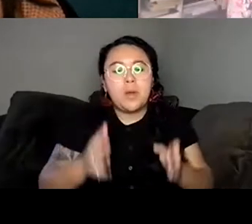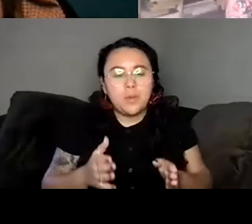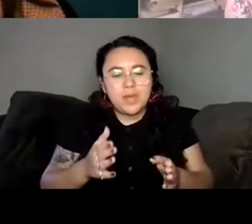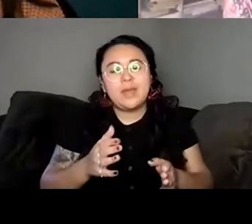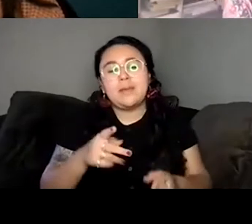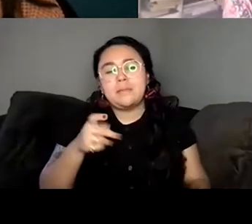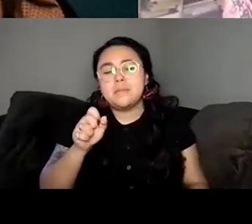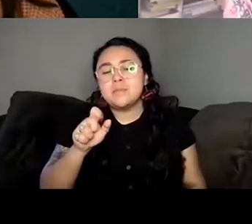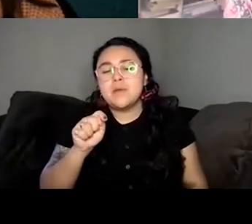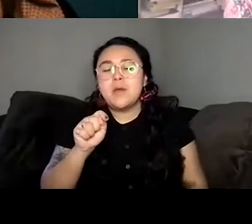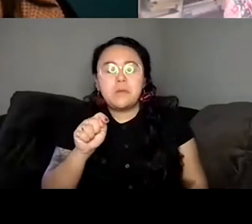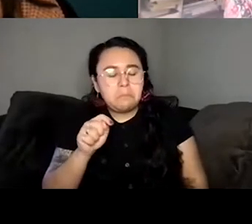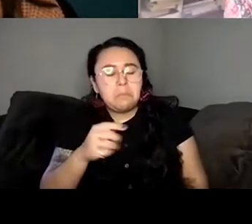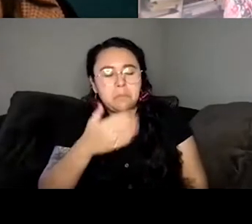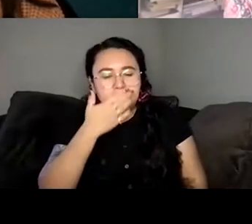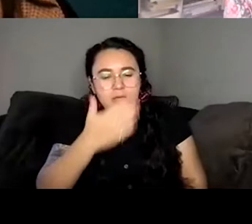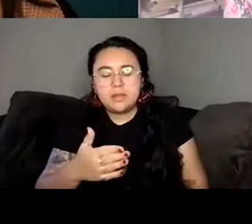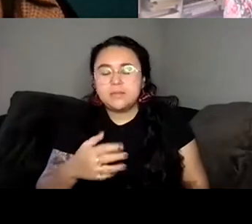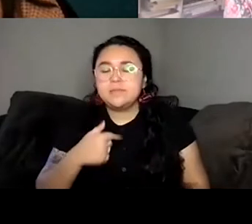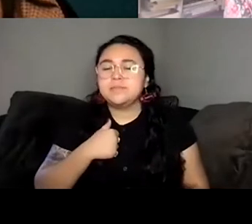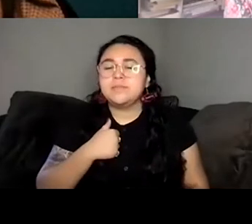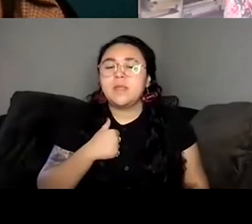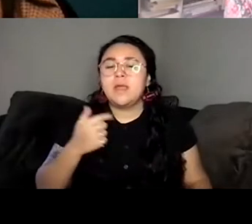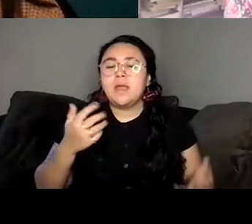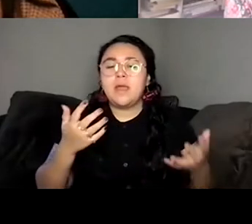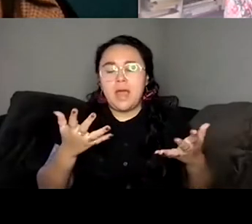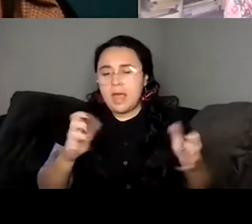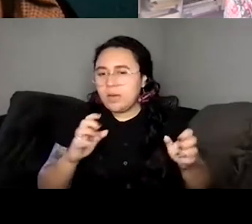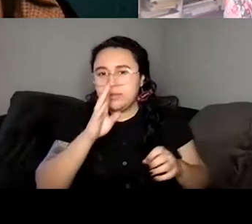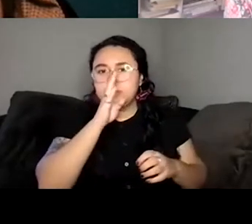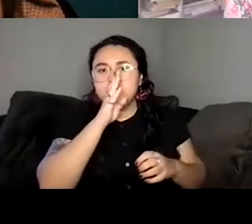want it to be directly like every scene where she's doing something in the present. Now